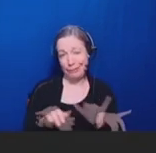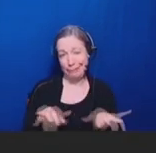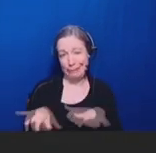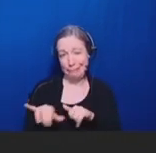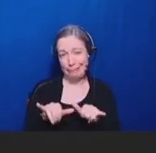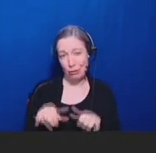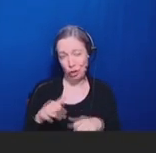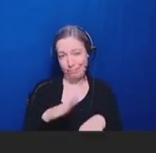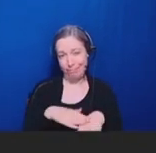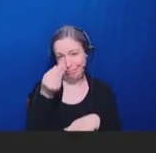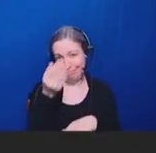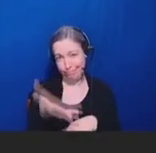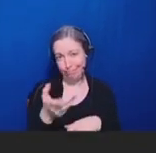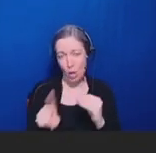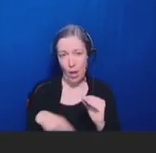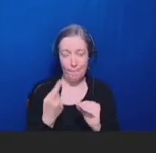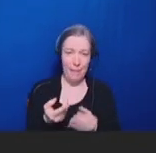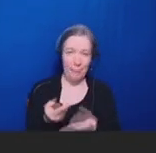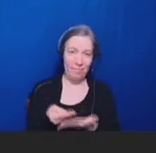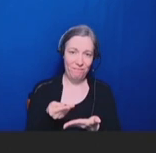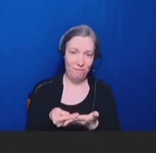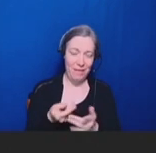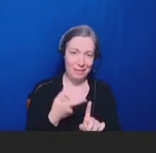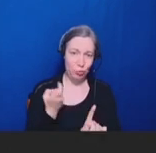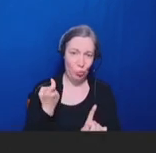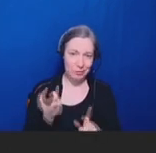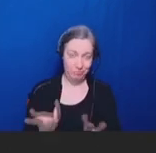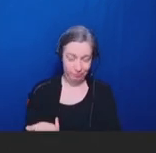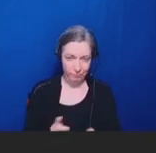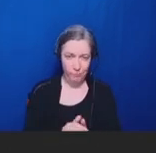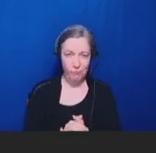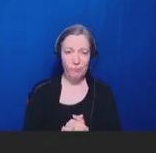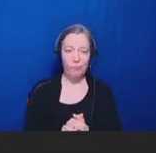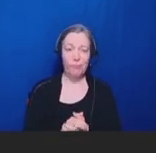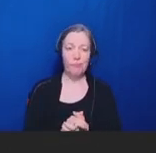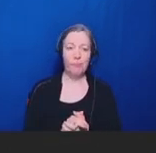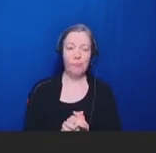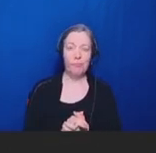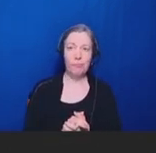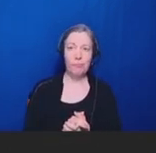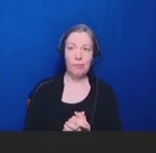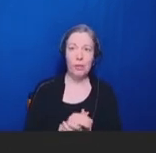so. All right. So, doctors Malani and Lewis highlighted in